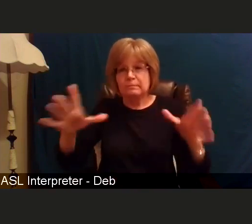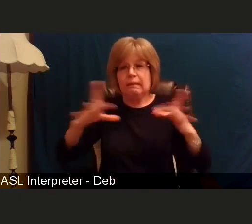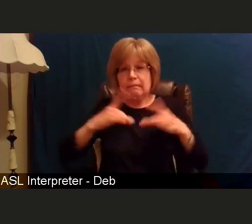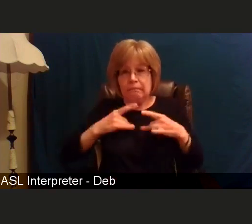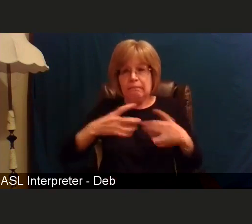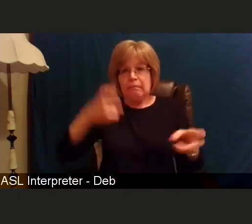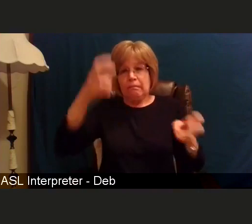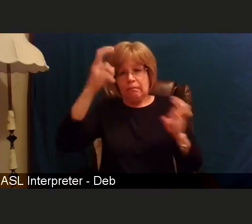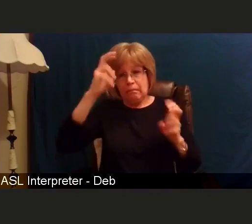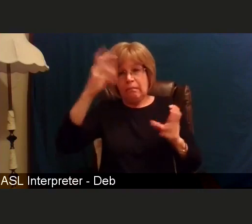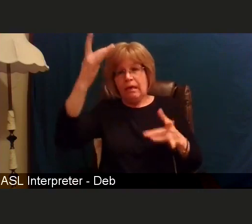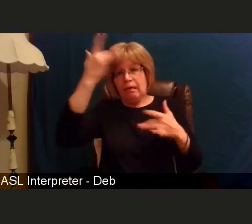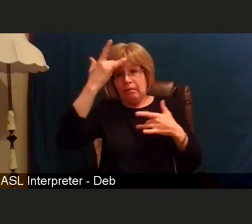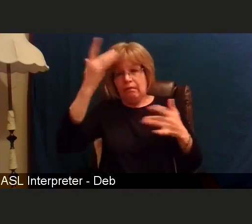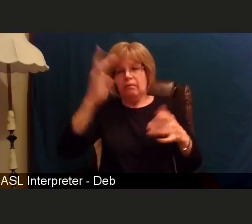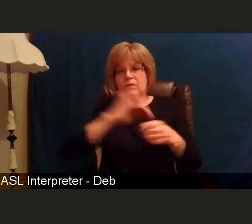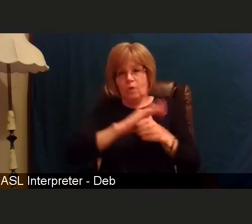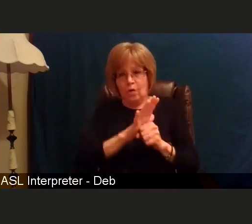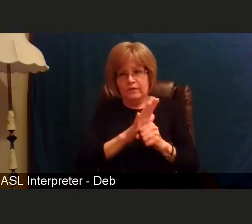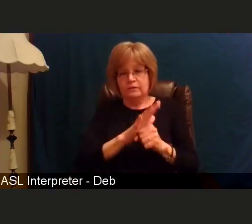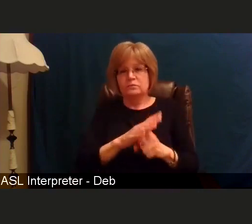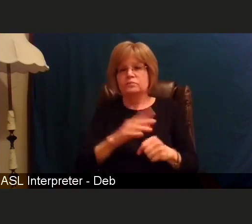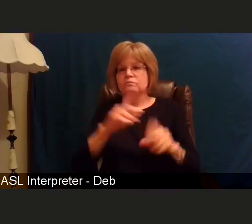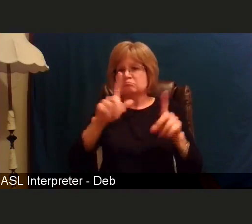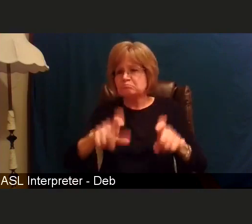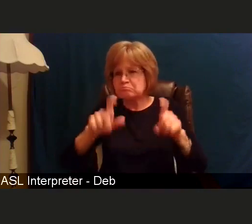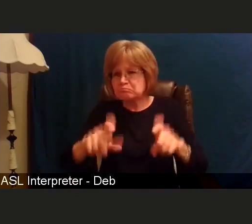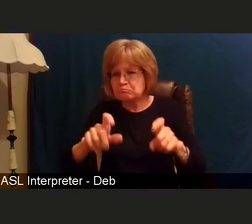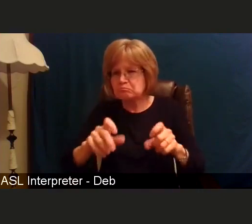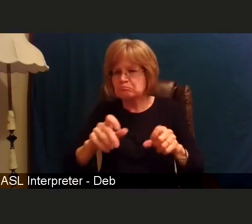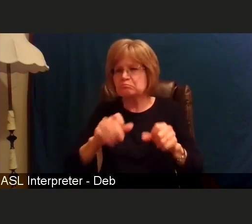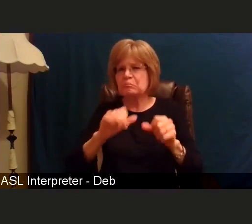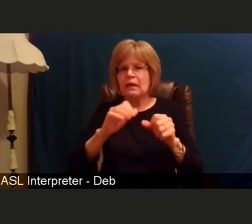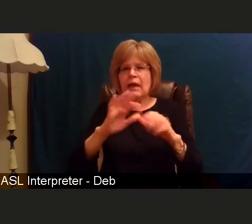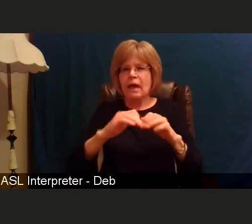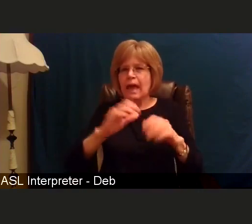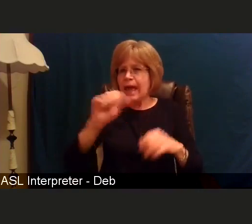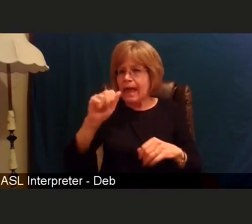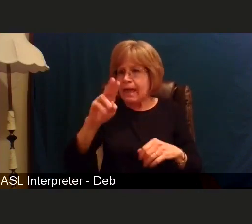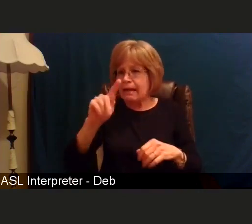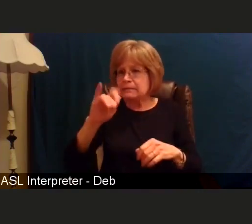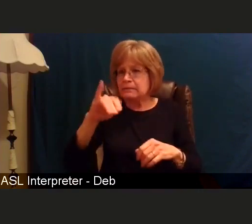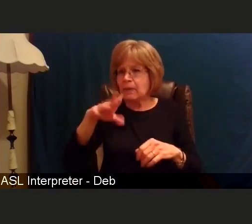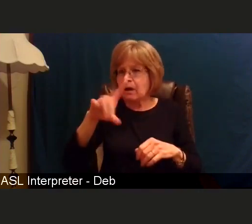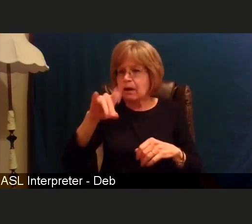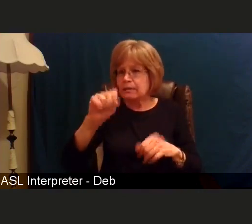that they have detectable antibodies and how long their immunity seems to last.